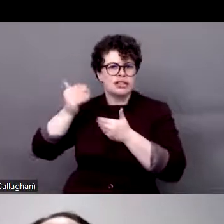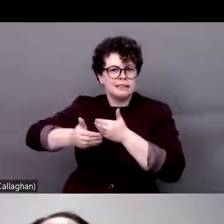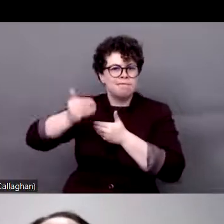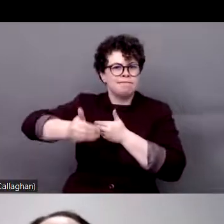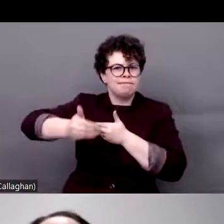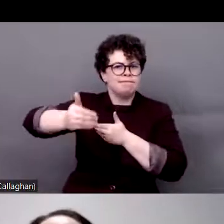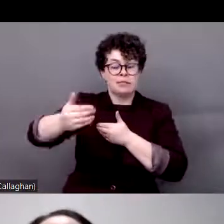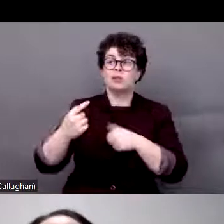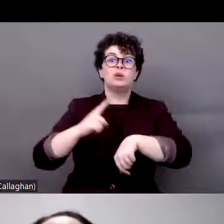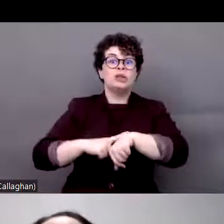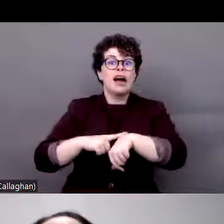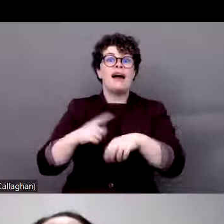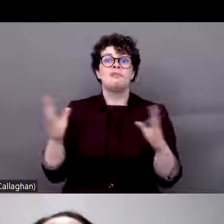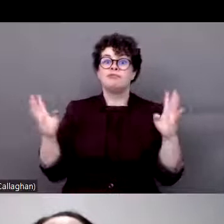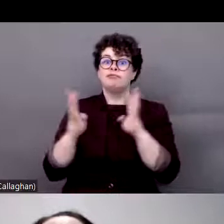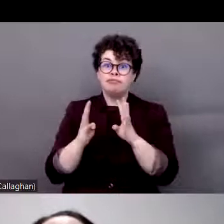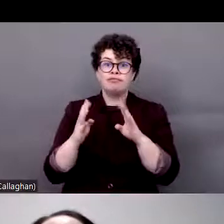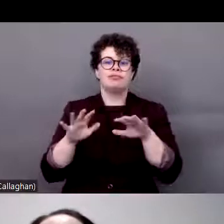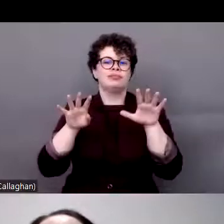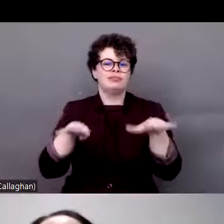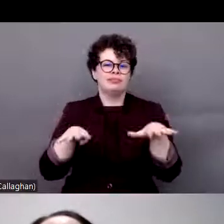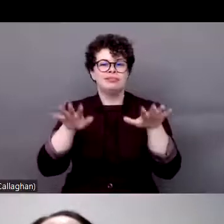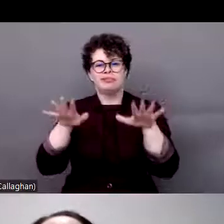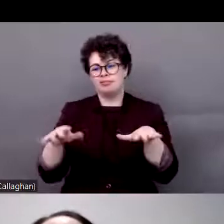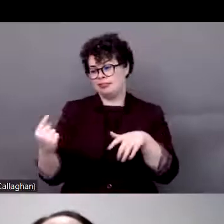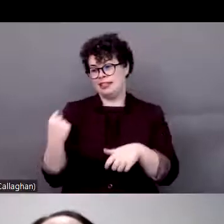It happened in Autumn last year. As a result committee